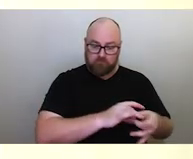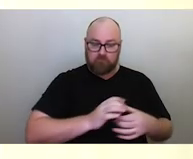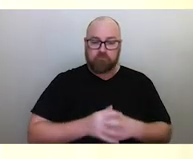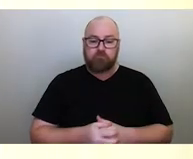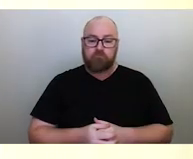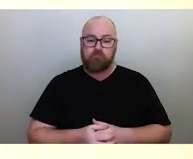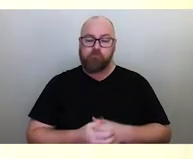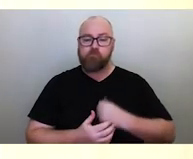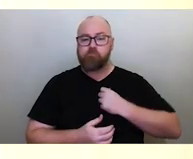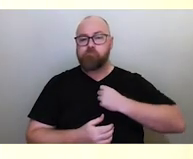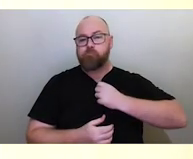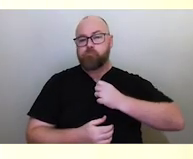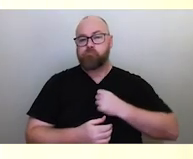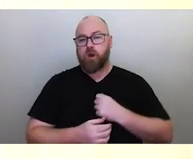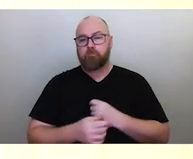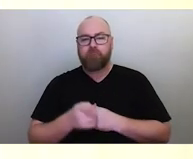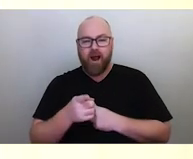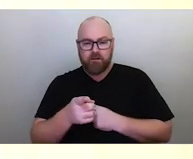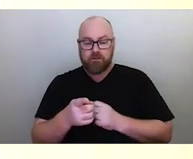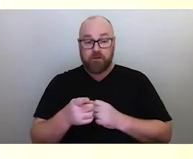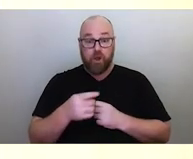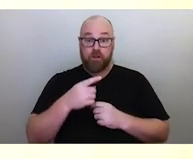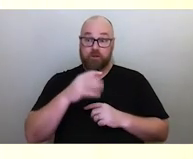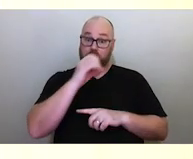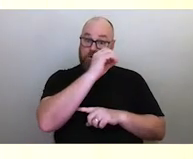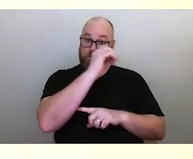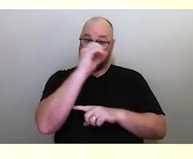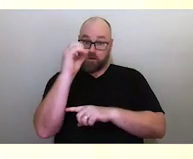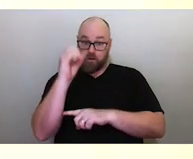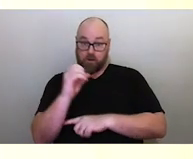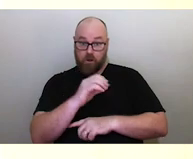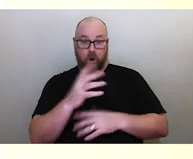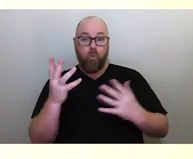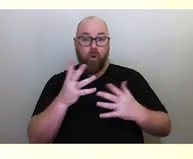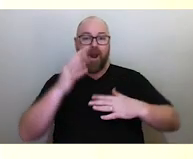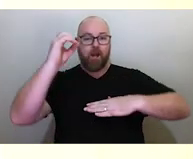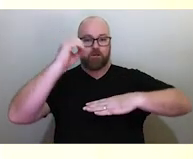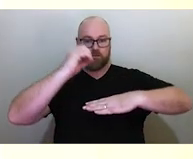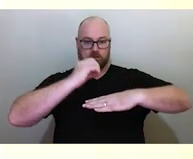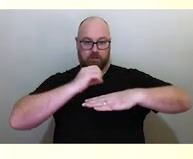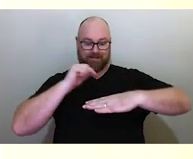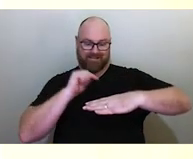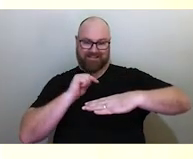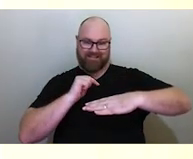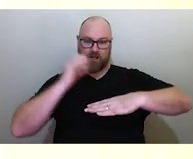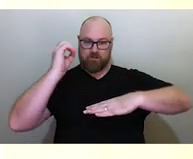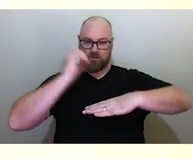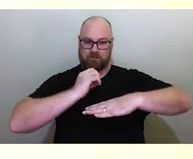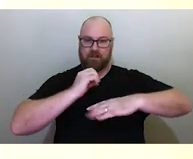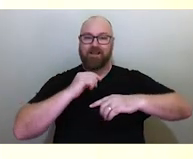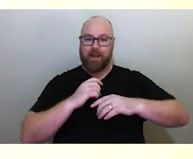But again, it's not so important about those positions, but where the sun sets relative to the horizon behind